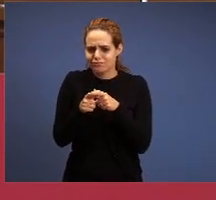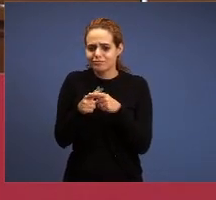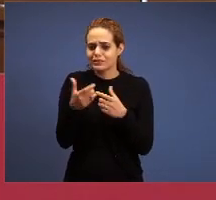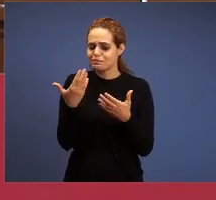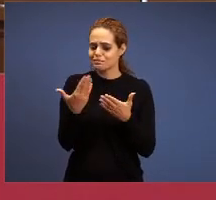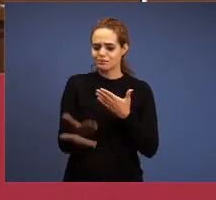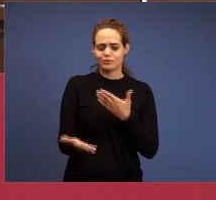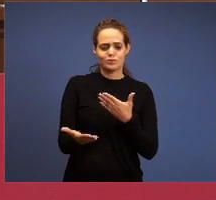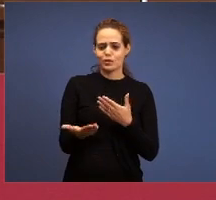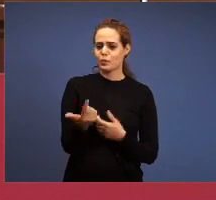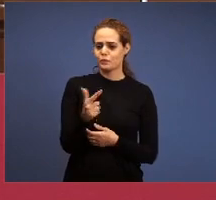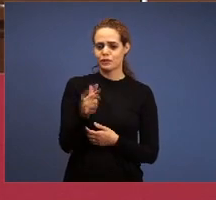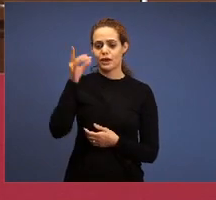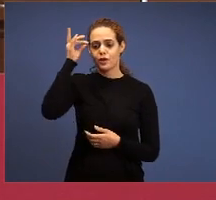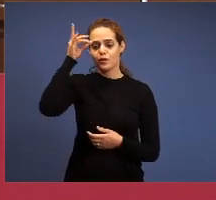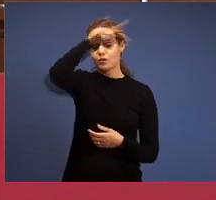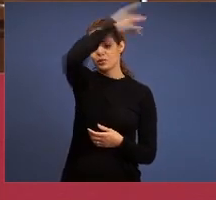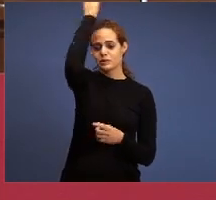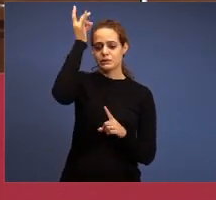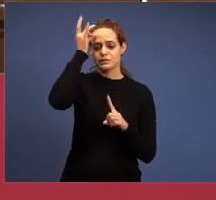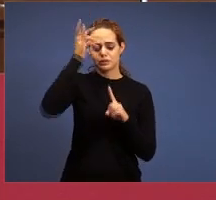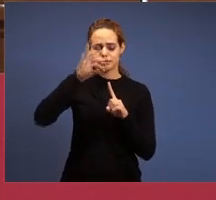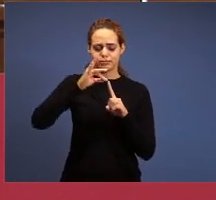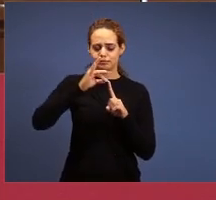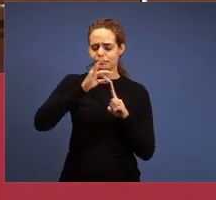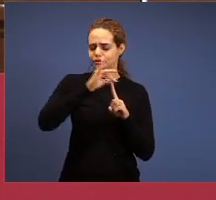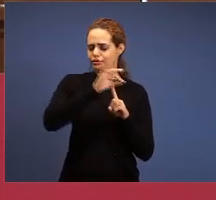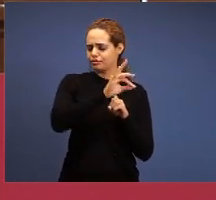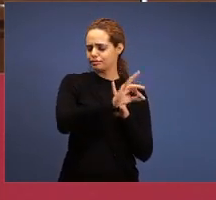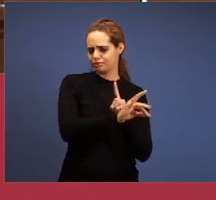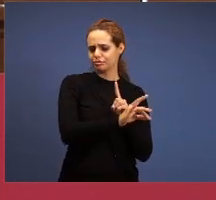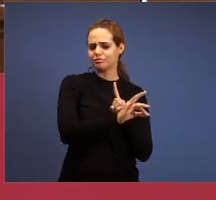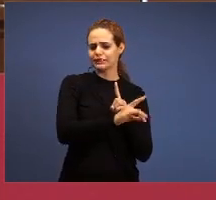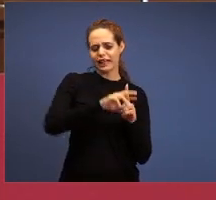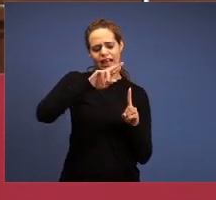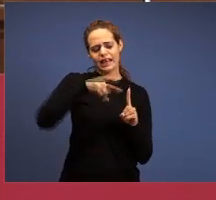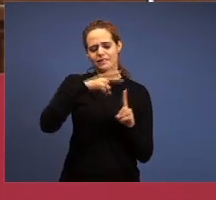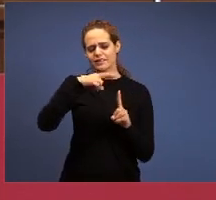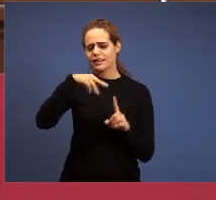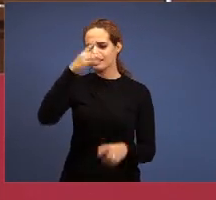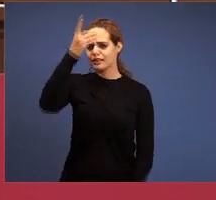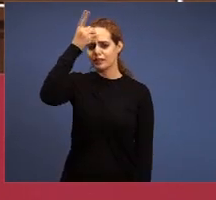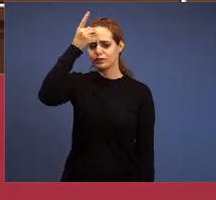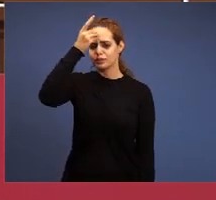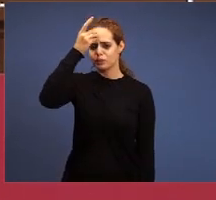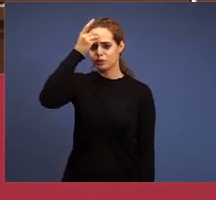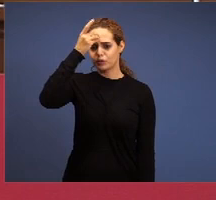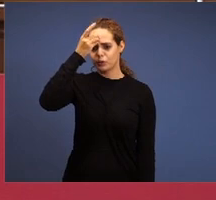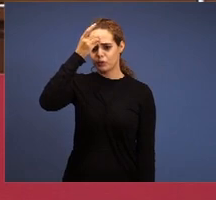they deny, the sacrifice of Jesus, the gifts, the power of blood, the first thing, you can see: fell,